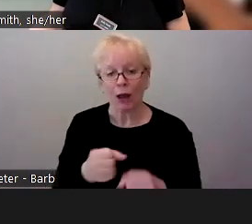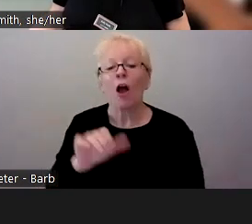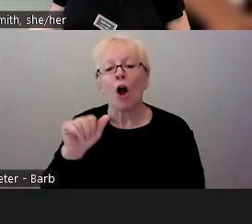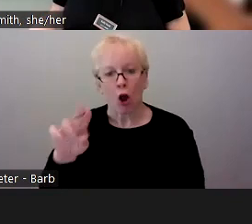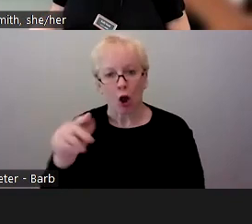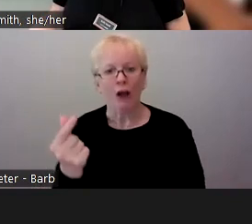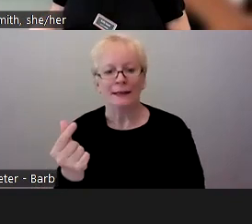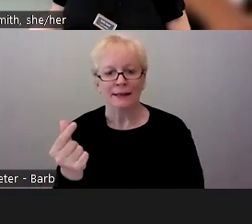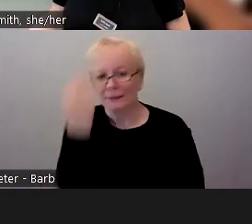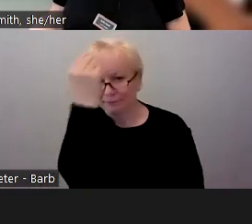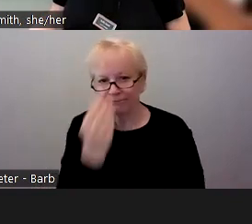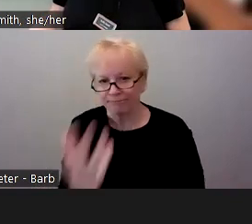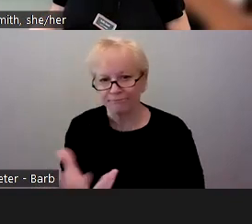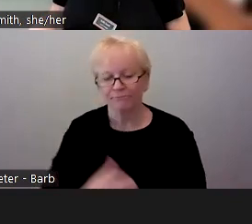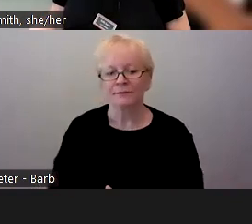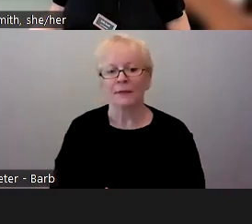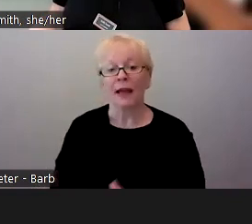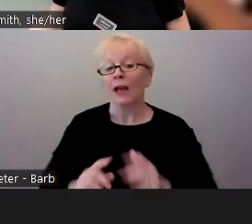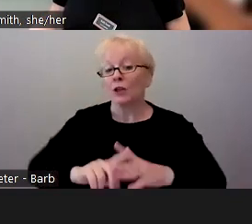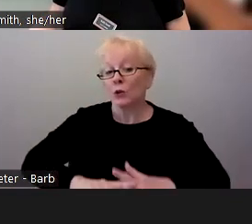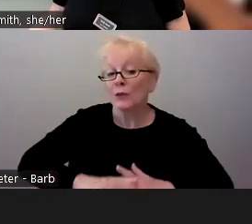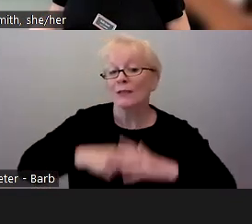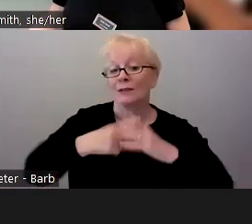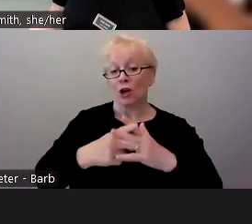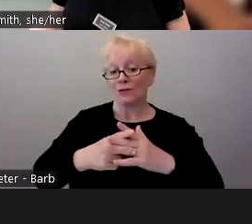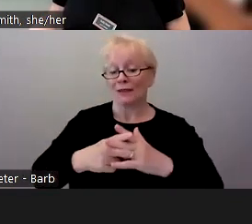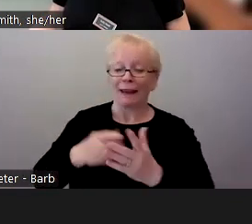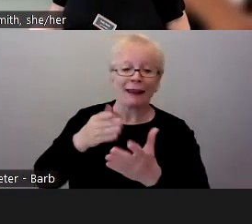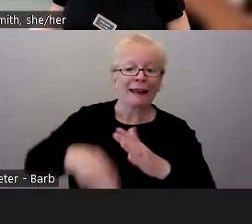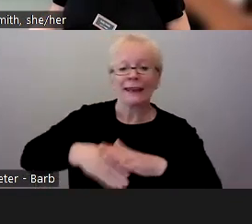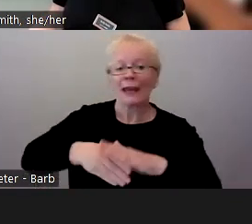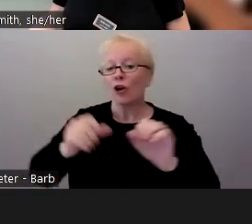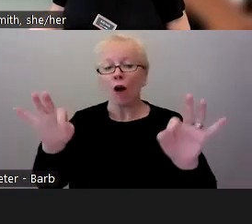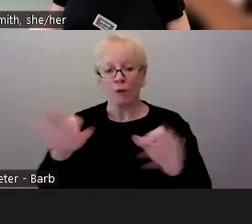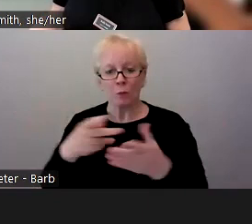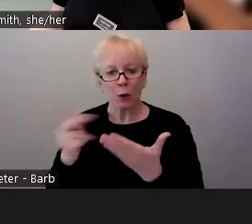Then to kick off of the program, all of our participants in the cohort come together in